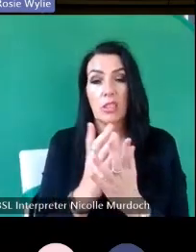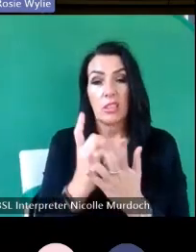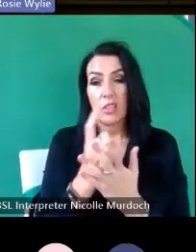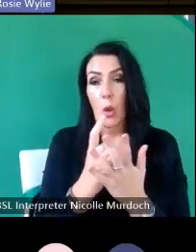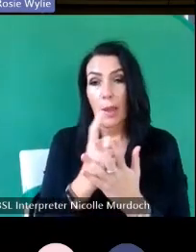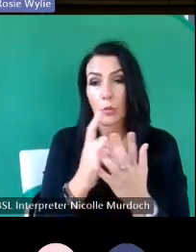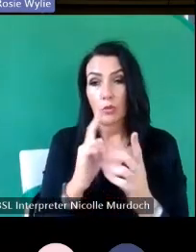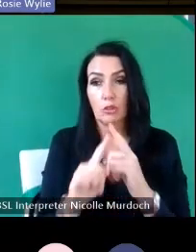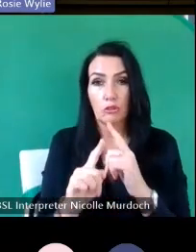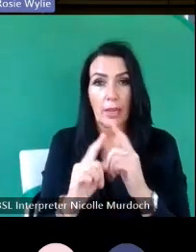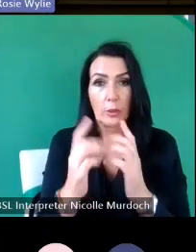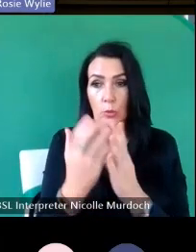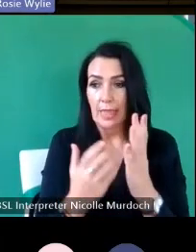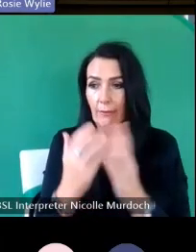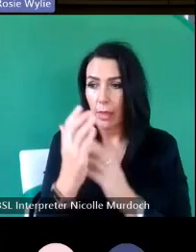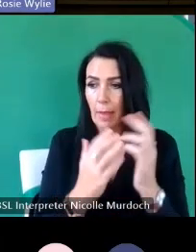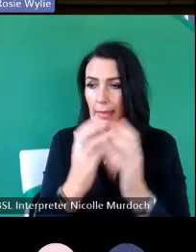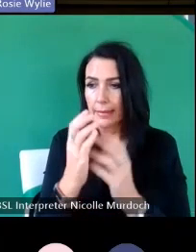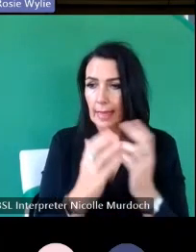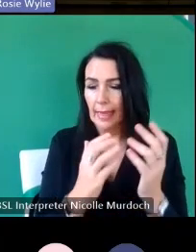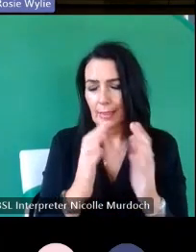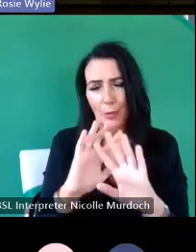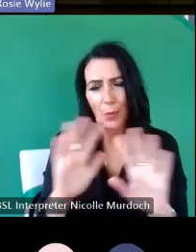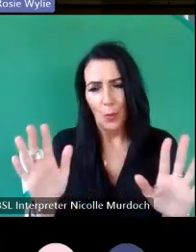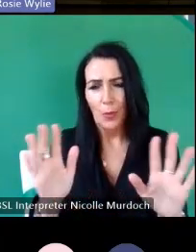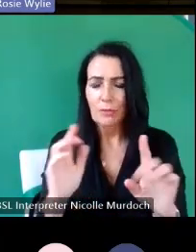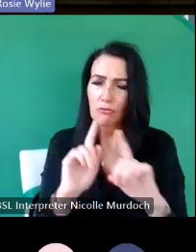to save the building for the building sake it's about you trying to give the building a